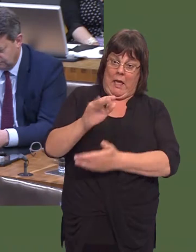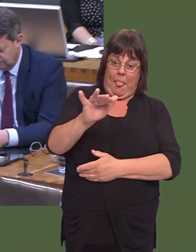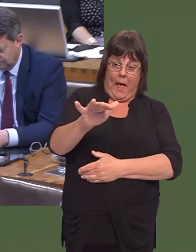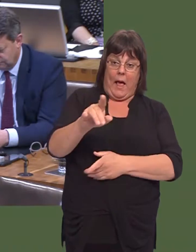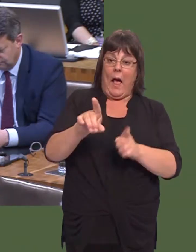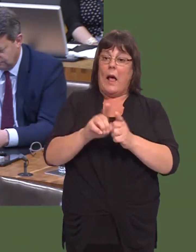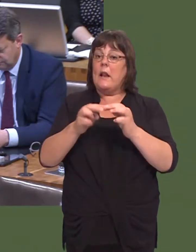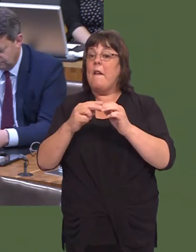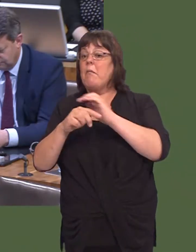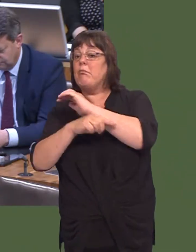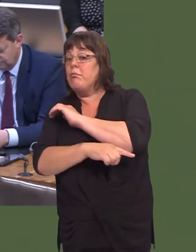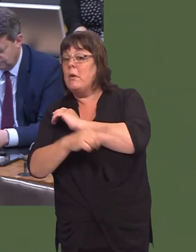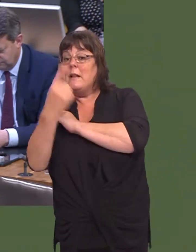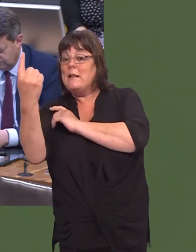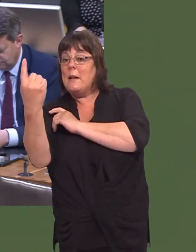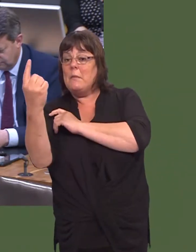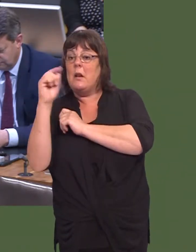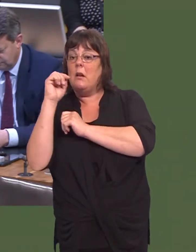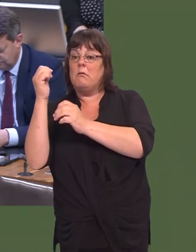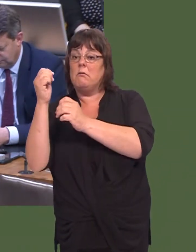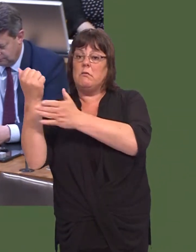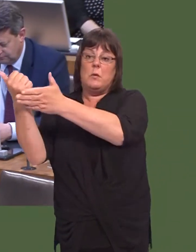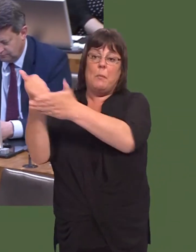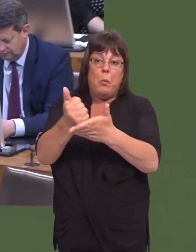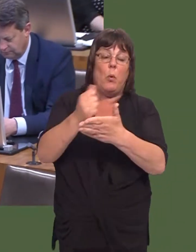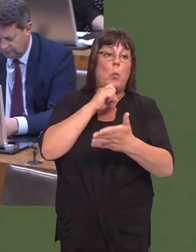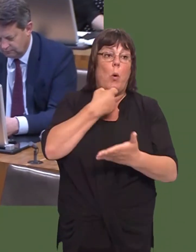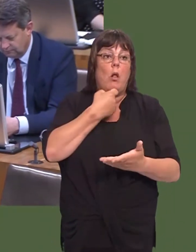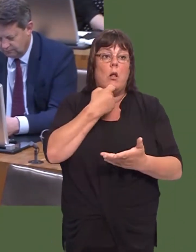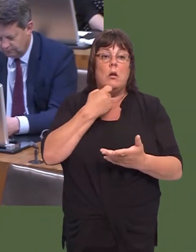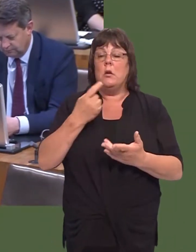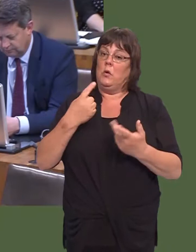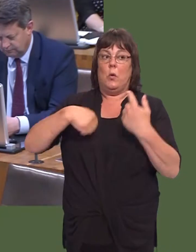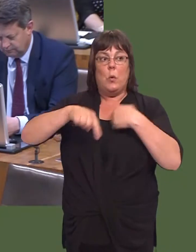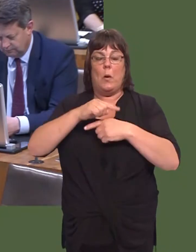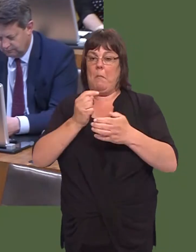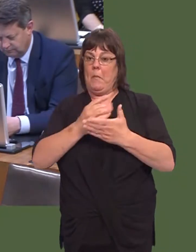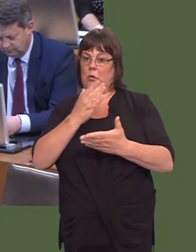The commitment is the same. Indeed, with a guarantee, there is a need for more robustness in terms of making sure